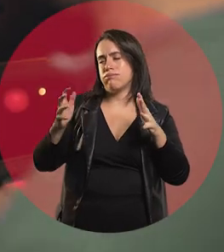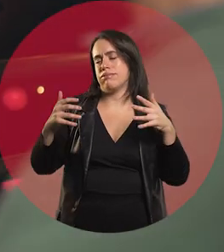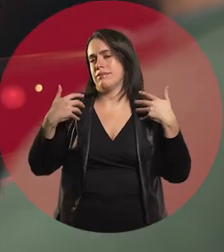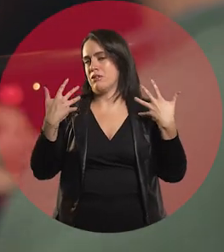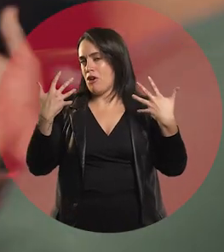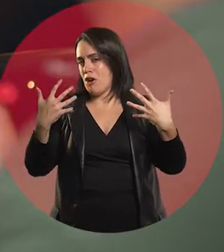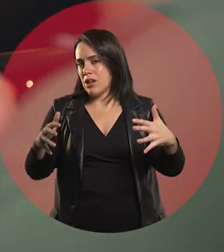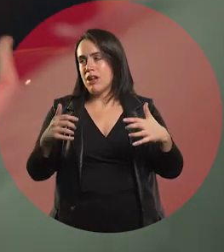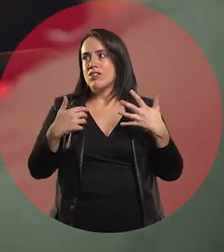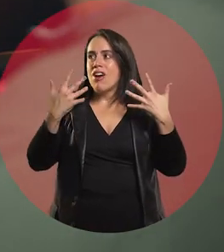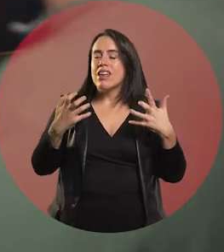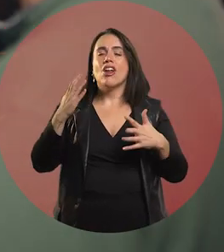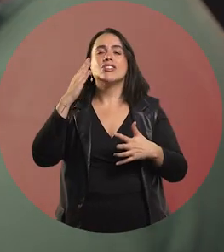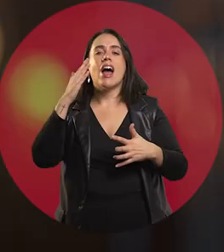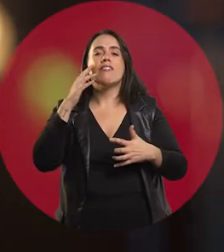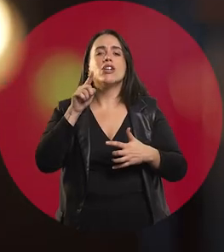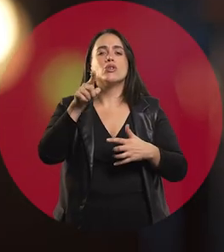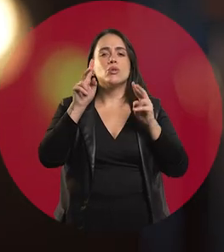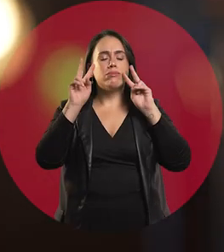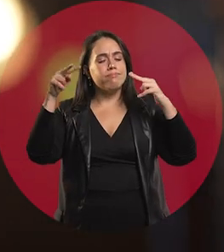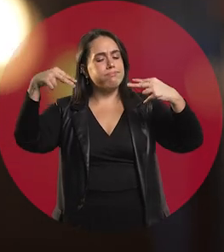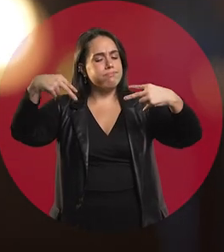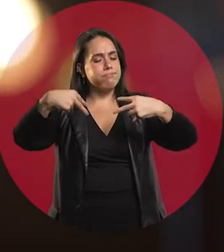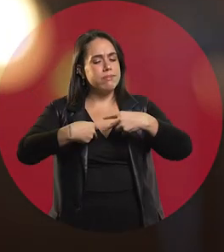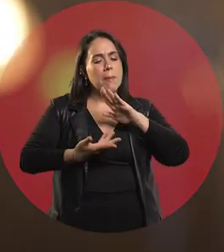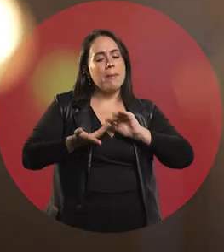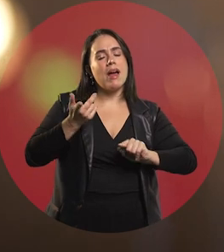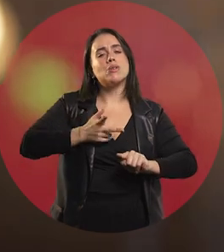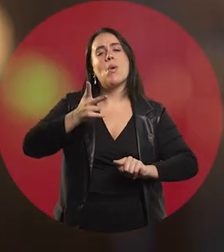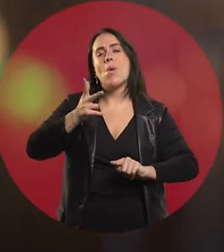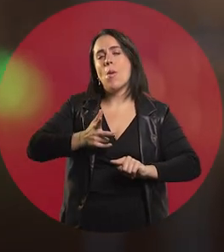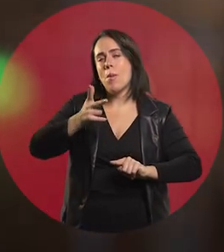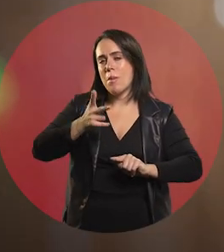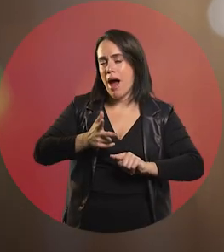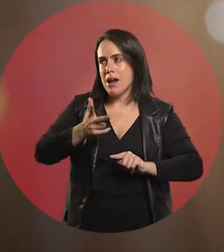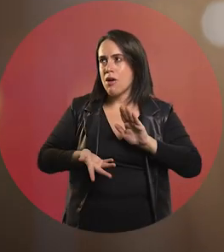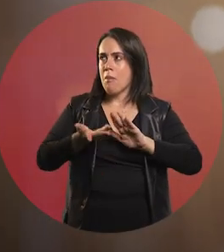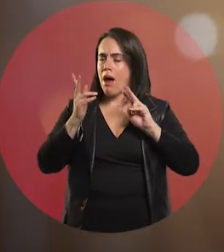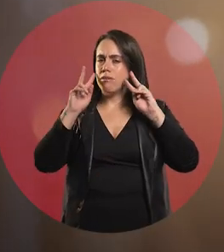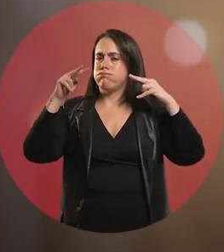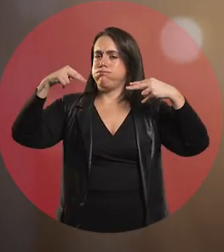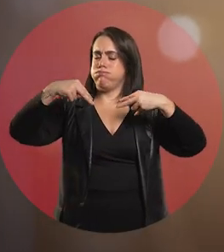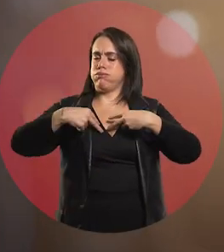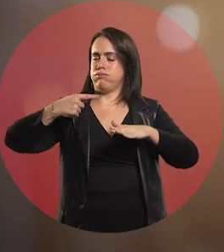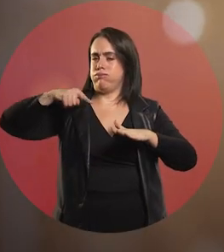the last album, the last anything. On the contrary, it has a more existentialist bent.